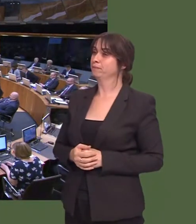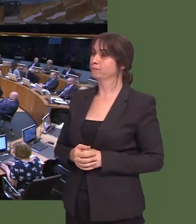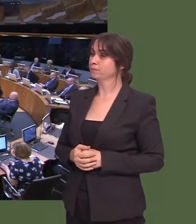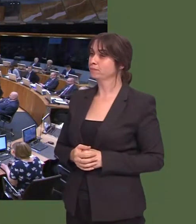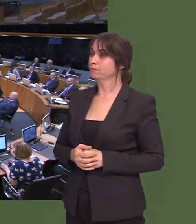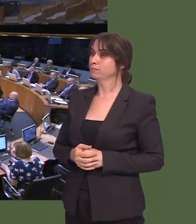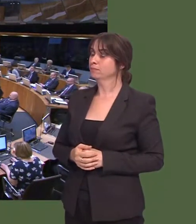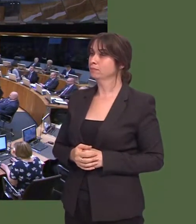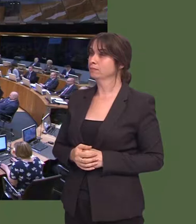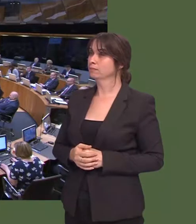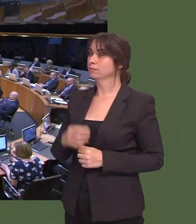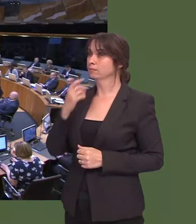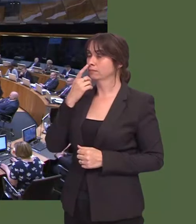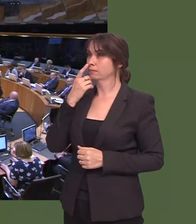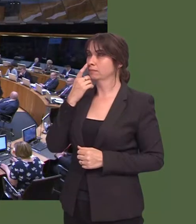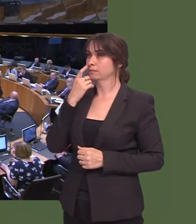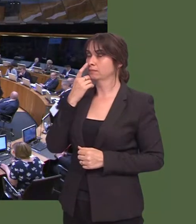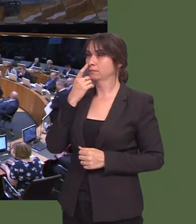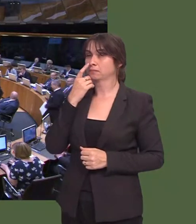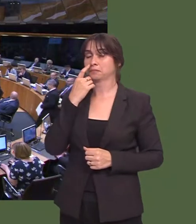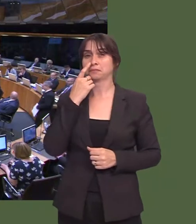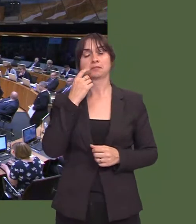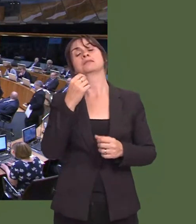First Minister, one of the stories that came through at the general election and, because